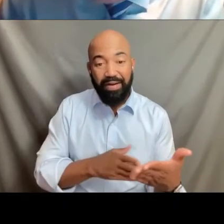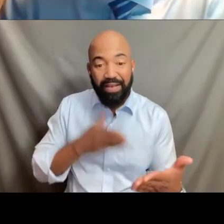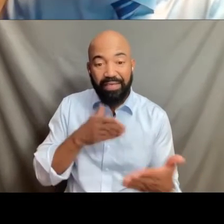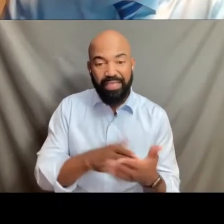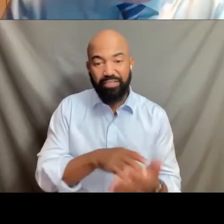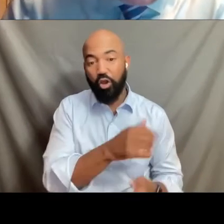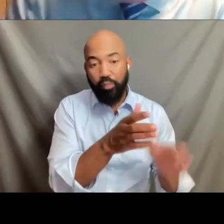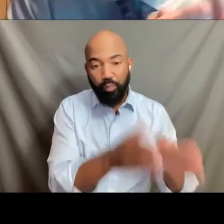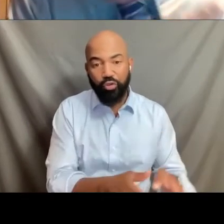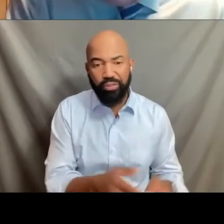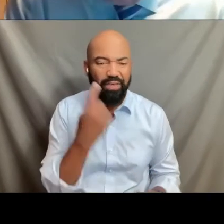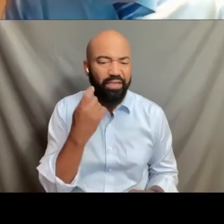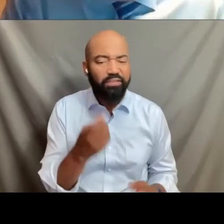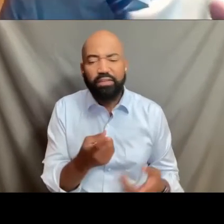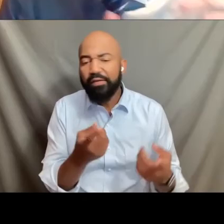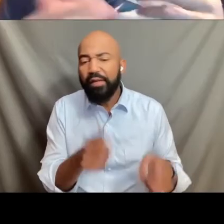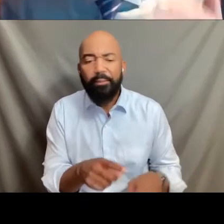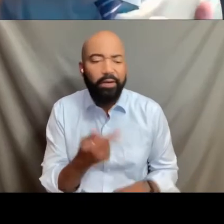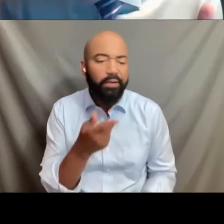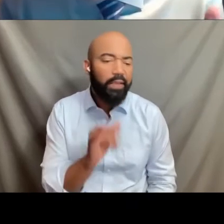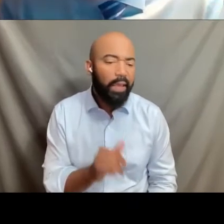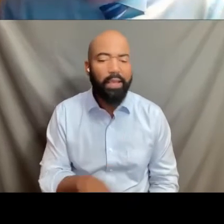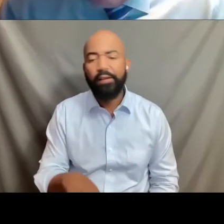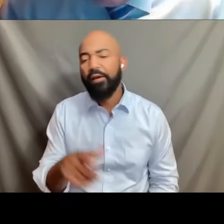or they happen to be gay or lesbian,